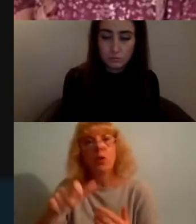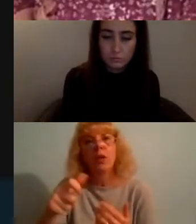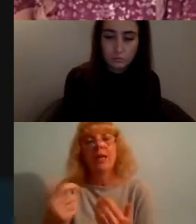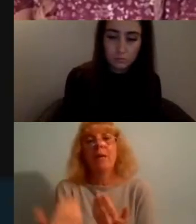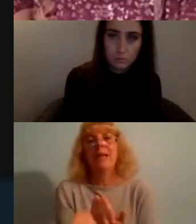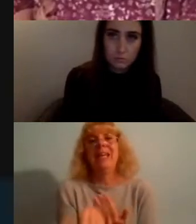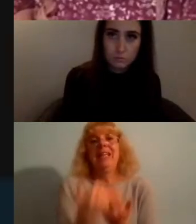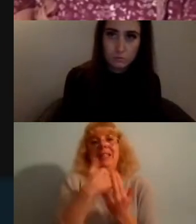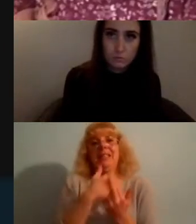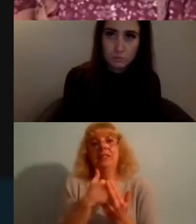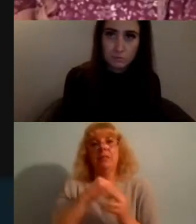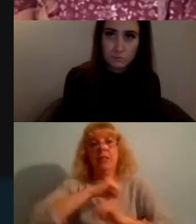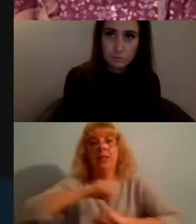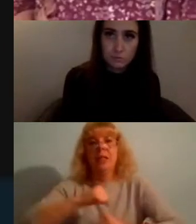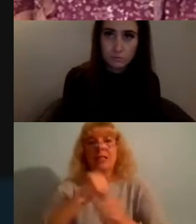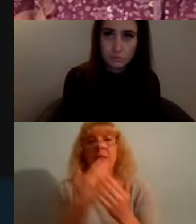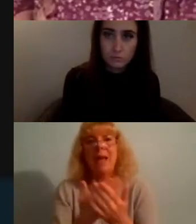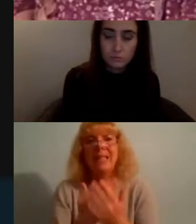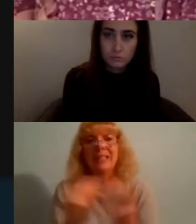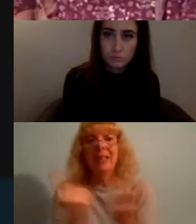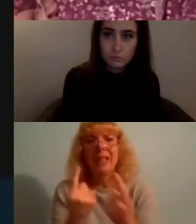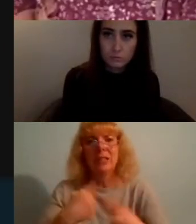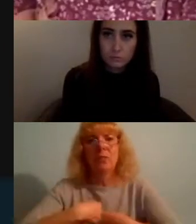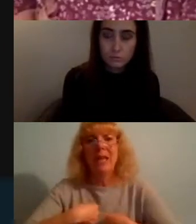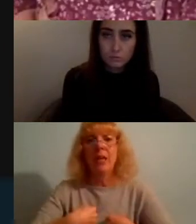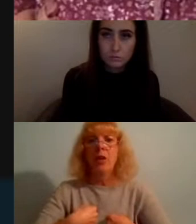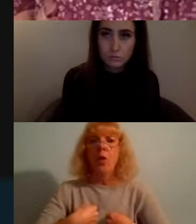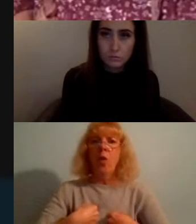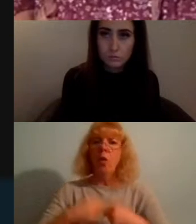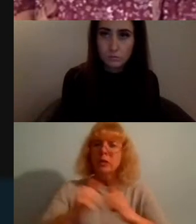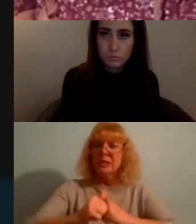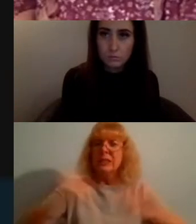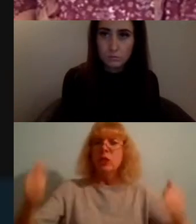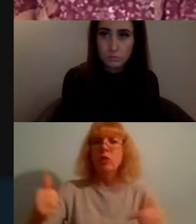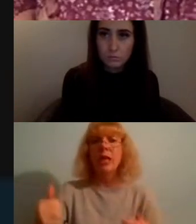demanding things of me or disagreeing with me when I talk about racial justice in the climate